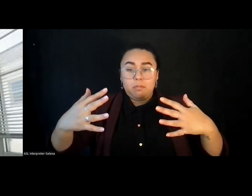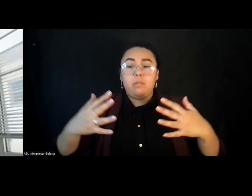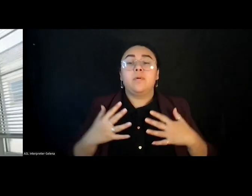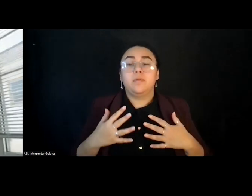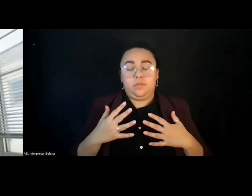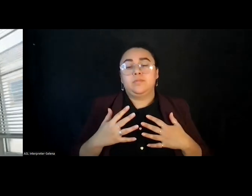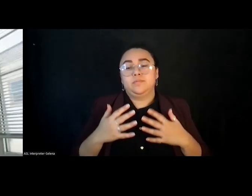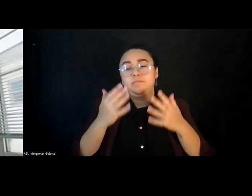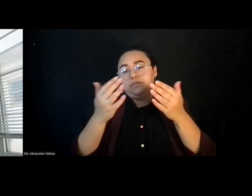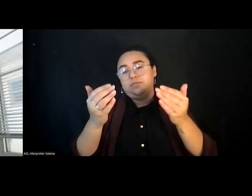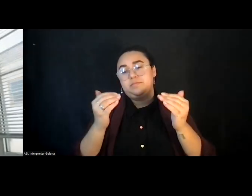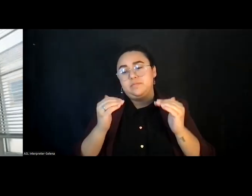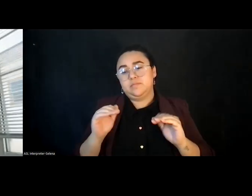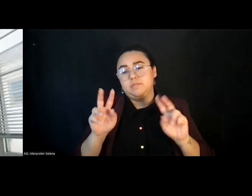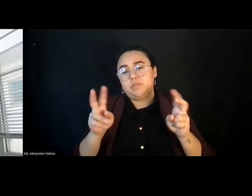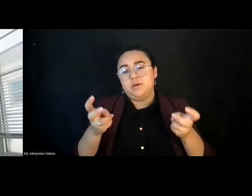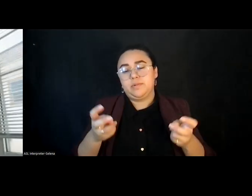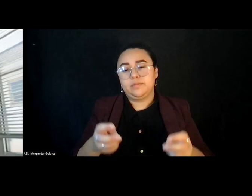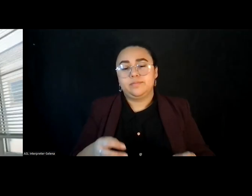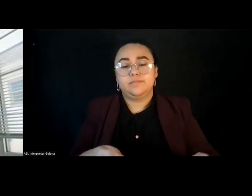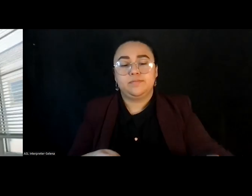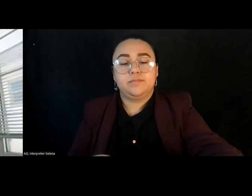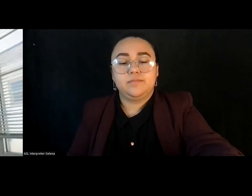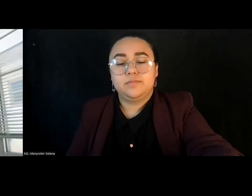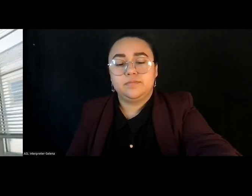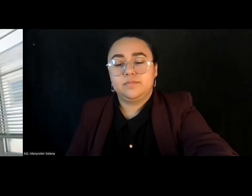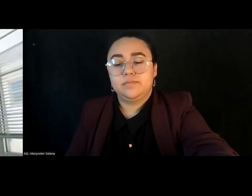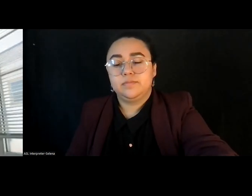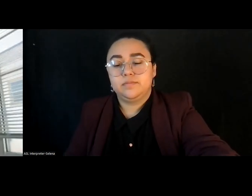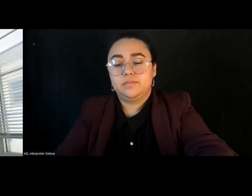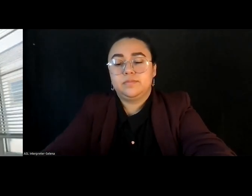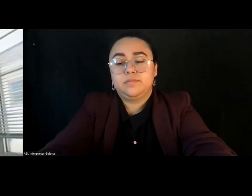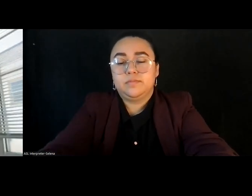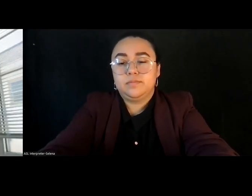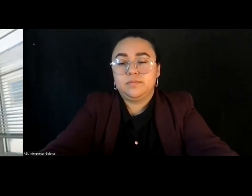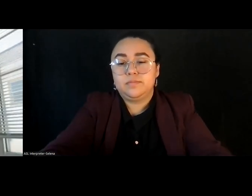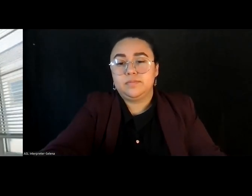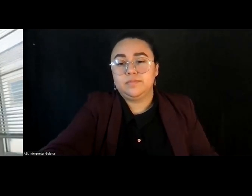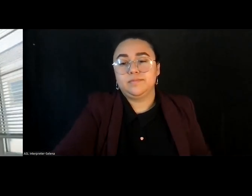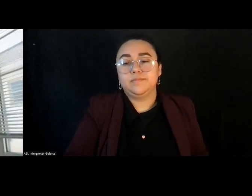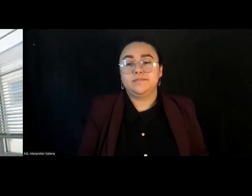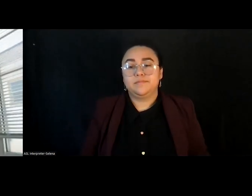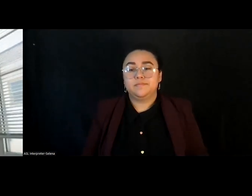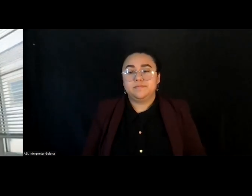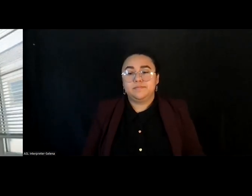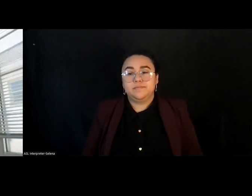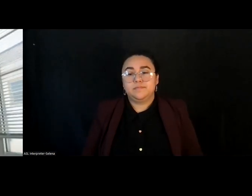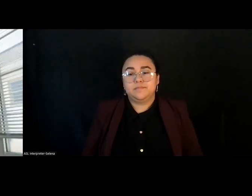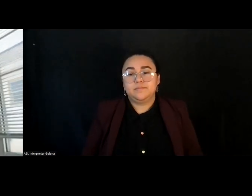Last. Thank you.